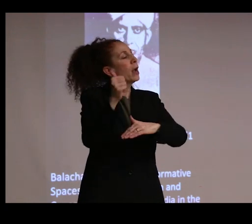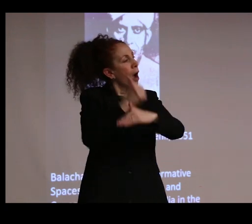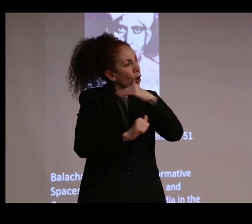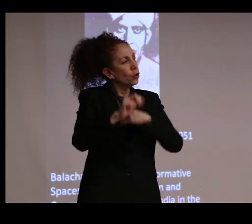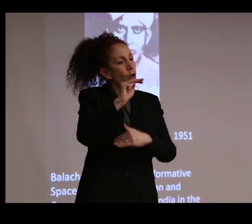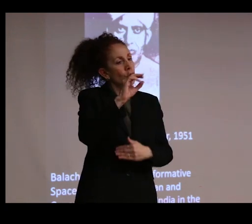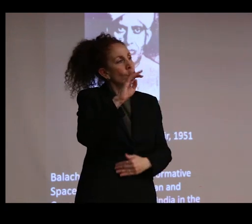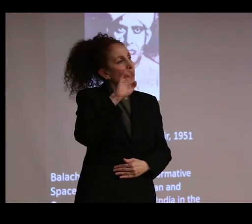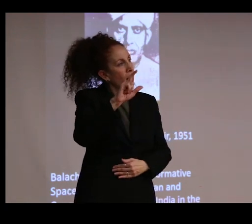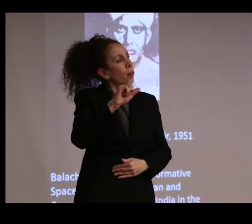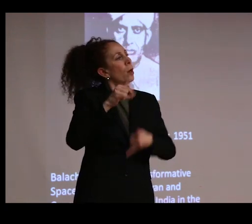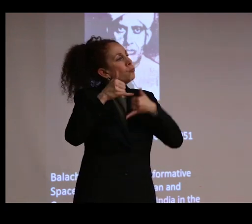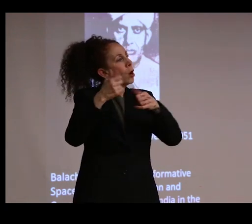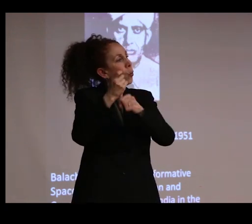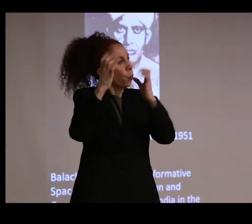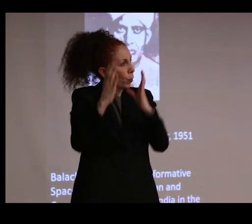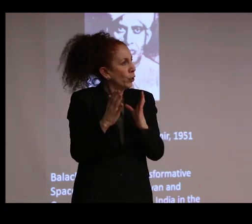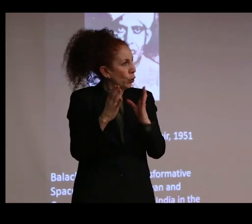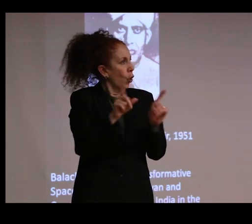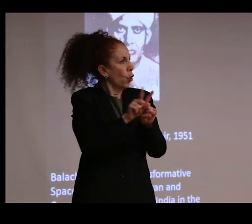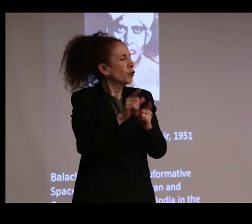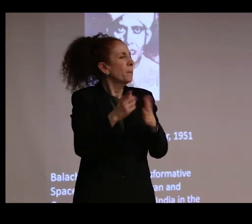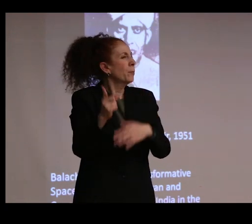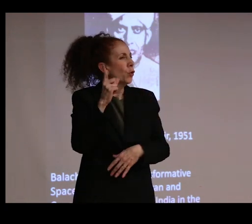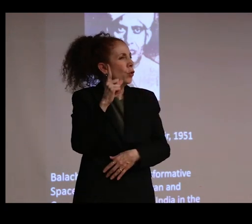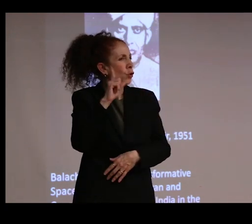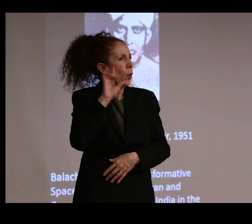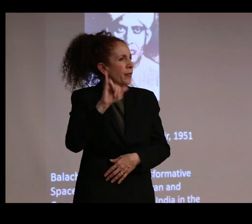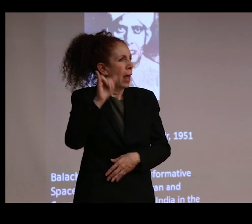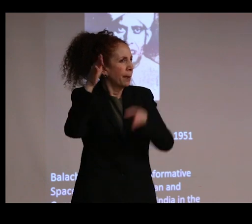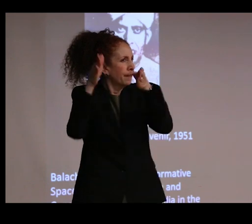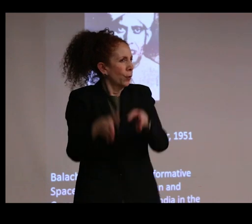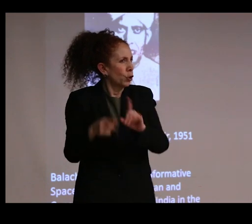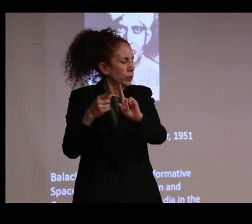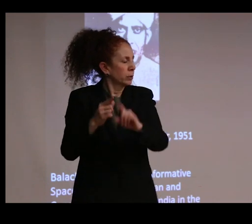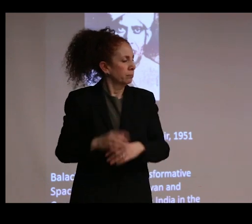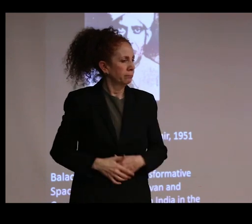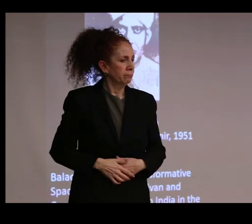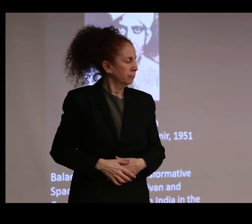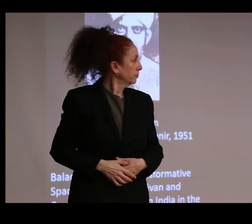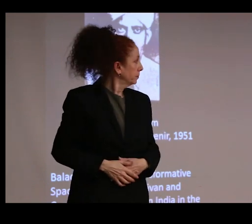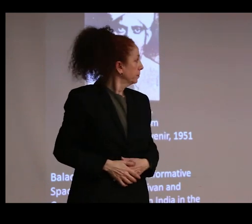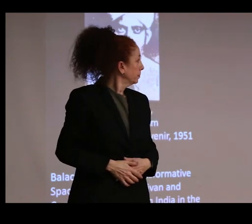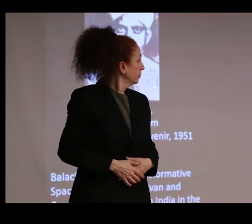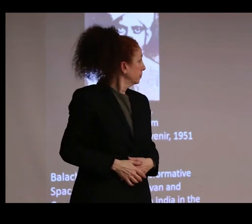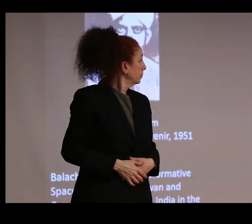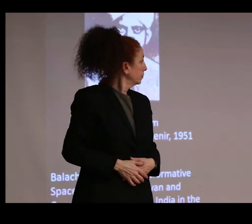in physics CV Raman. You might have heard of the Raman effect, or why is the Mediterranean Sea blue?